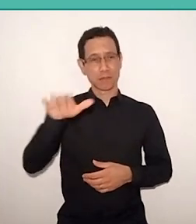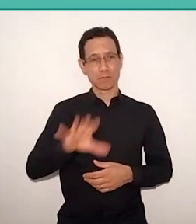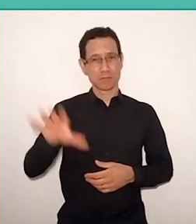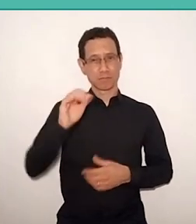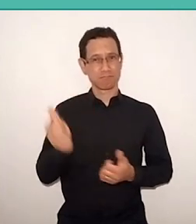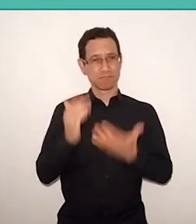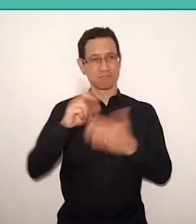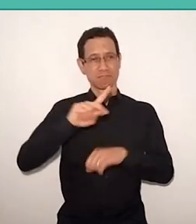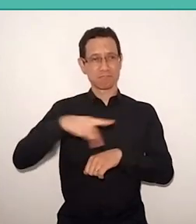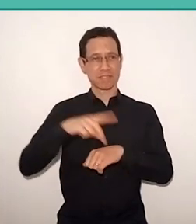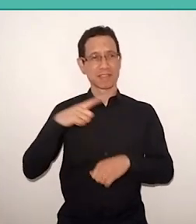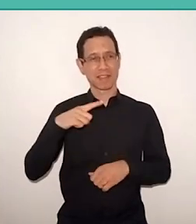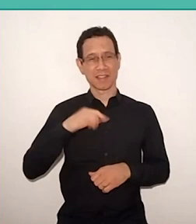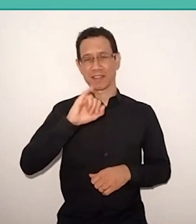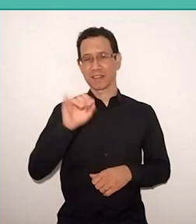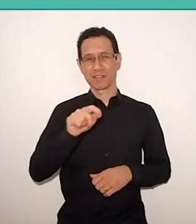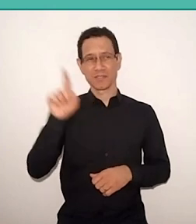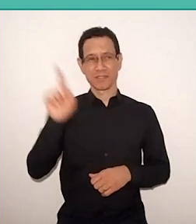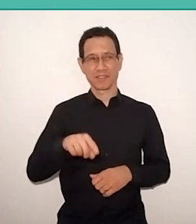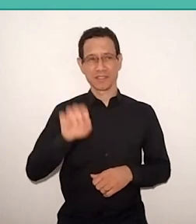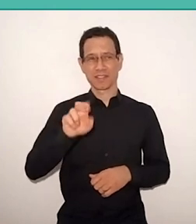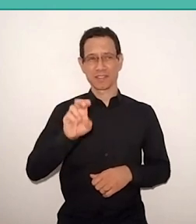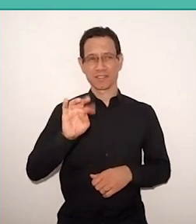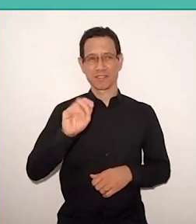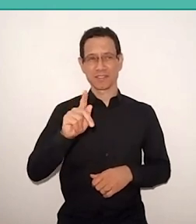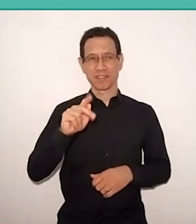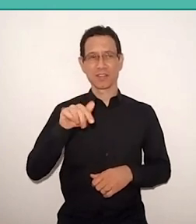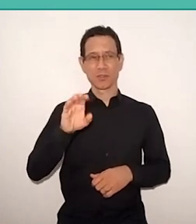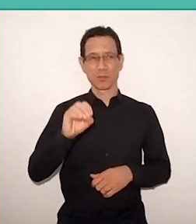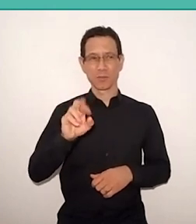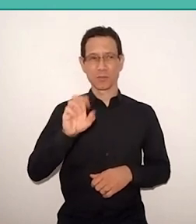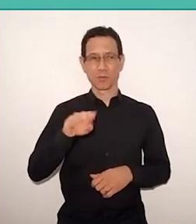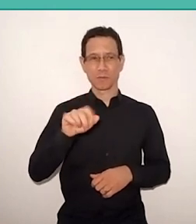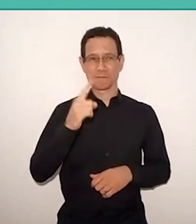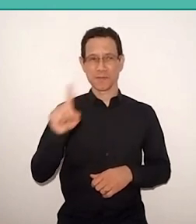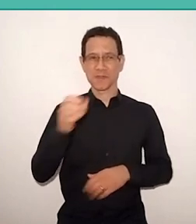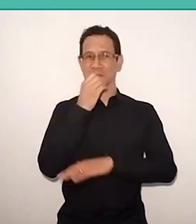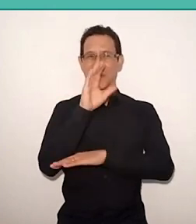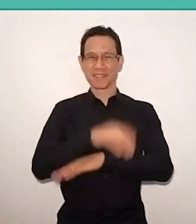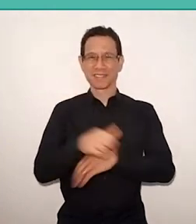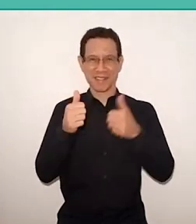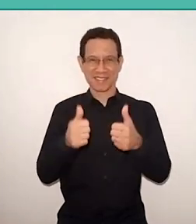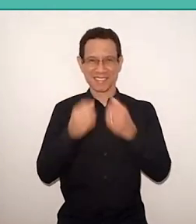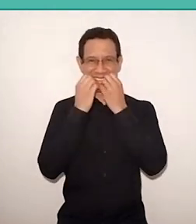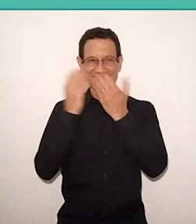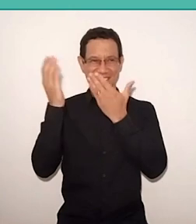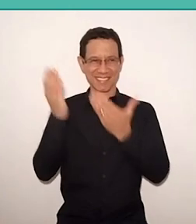He is José Eustáquio Romão. Romão, good afternoon. Very welcome to our conversation.